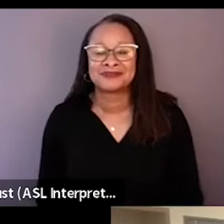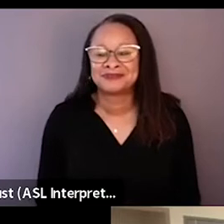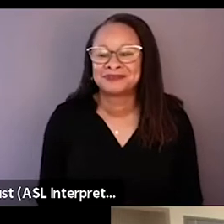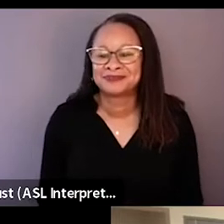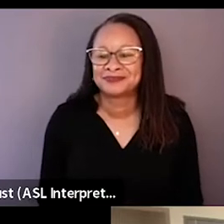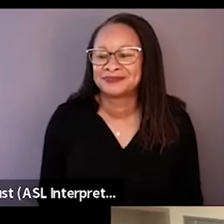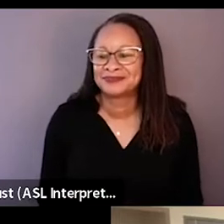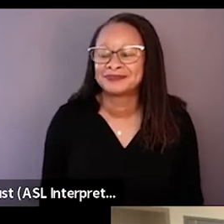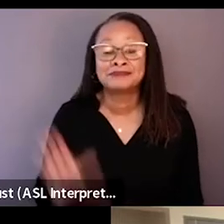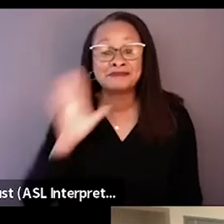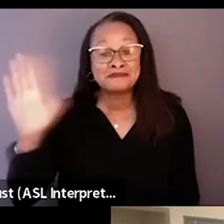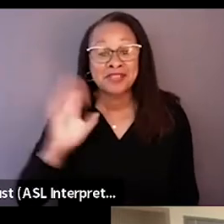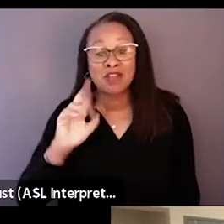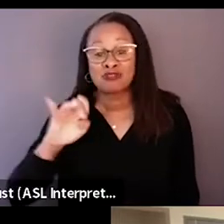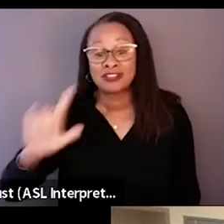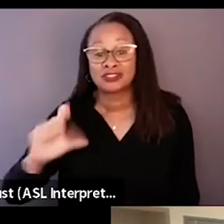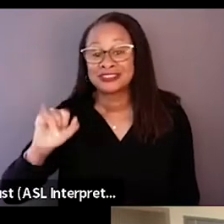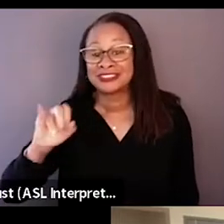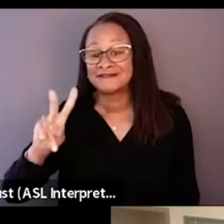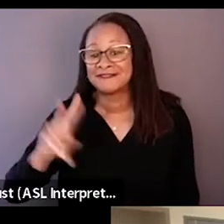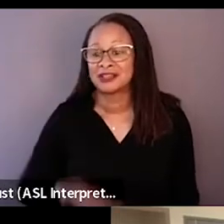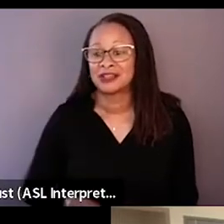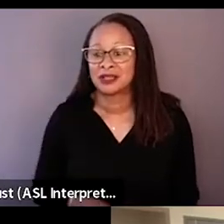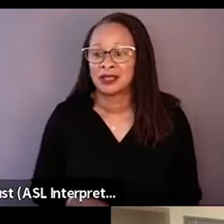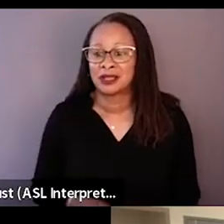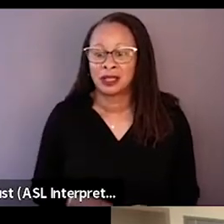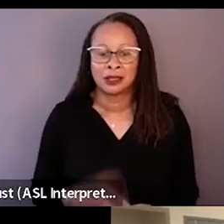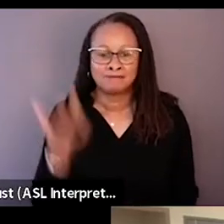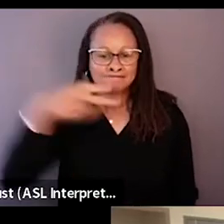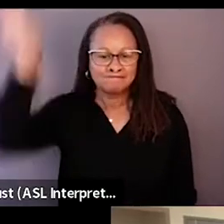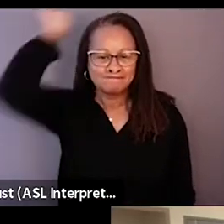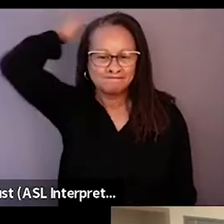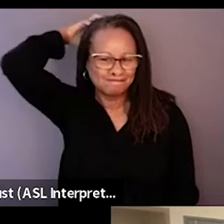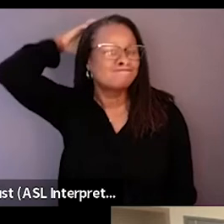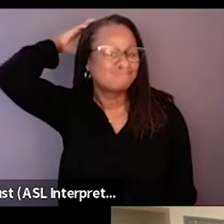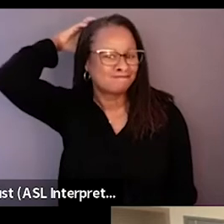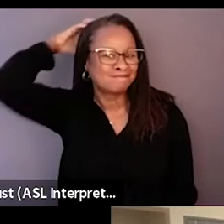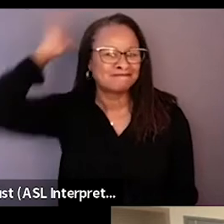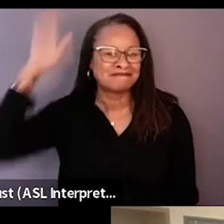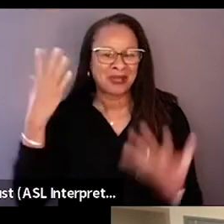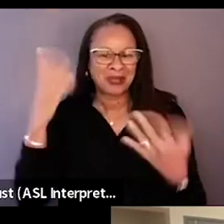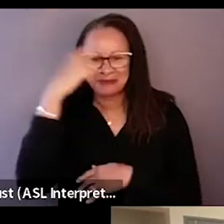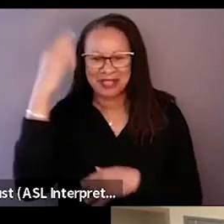Hi, my name is Rachel Siev I have a bun in my hair right now. It's black hair.